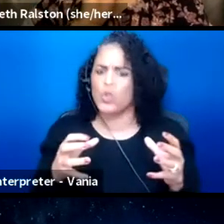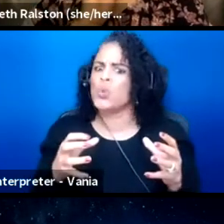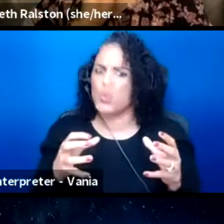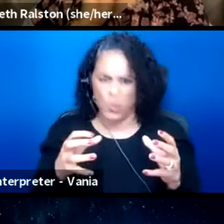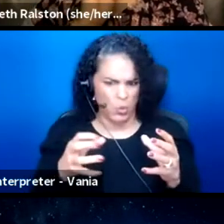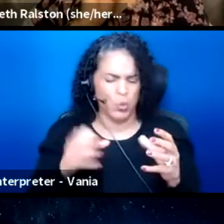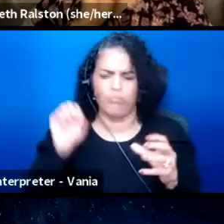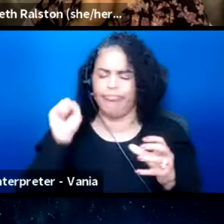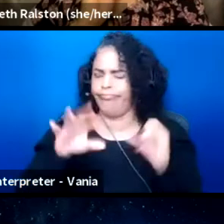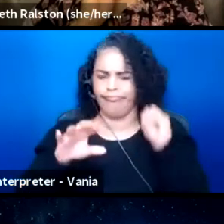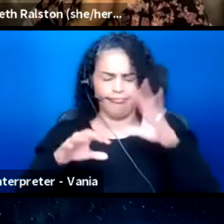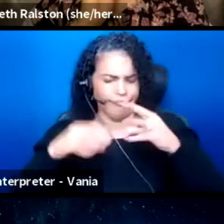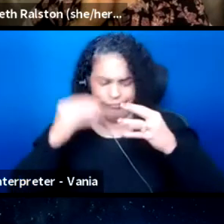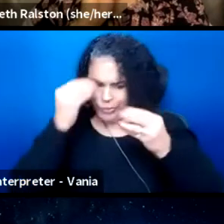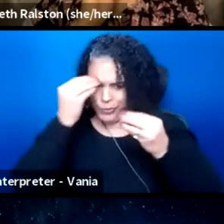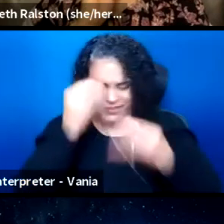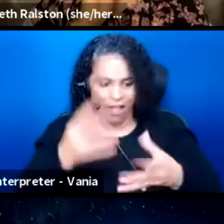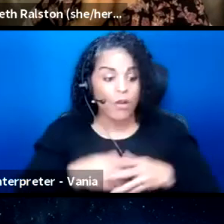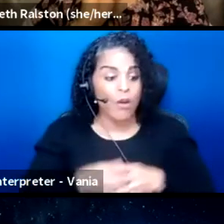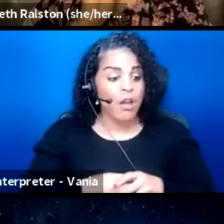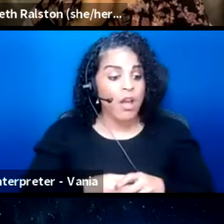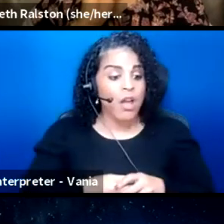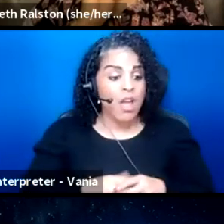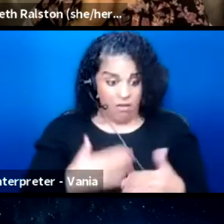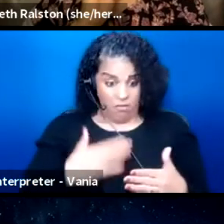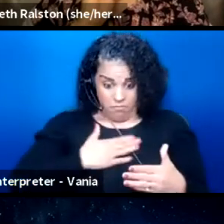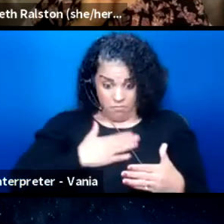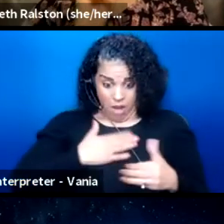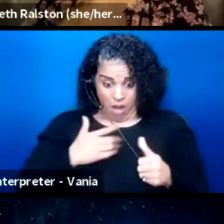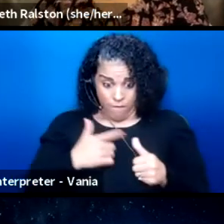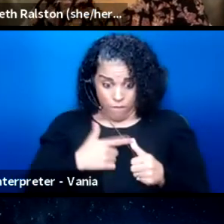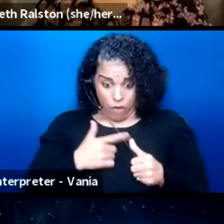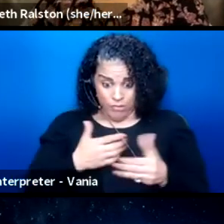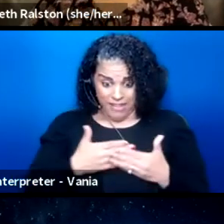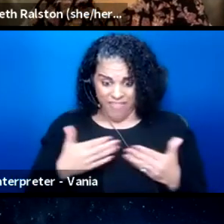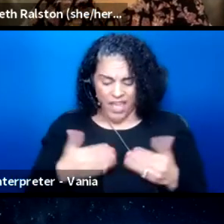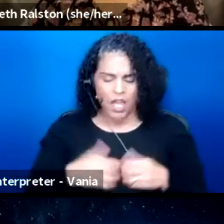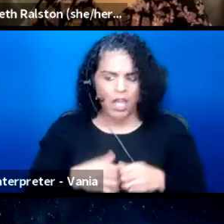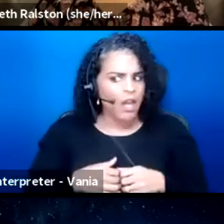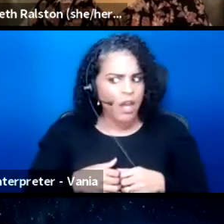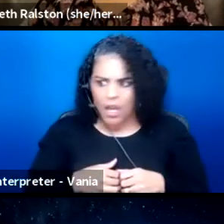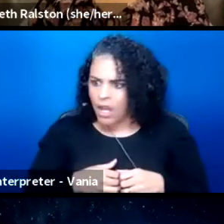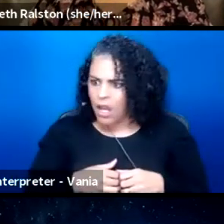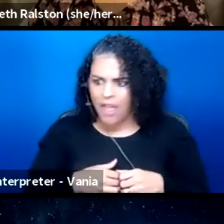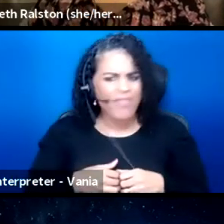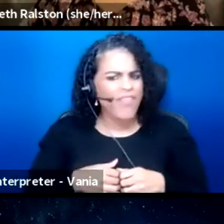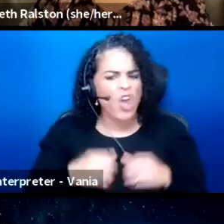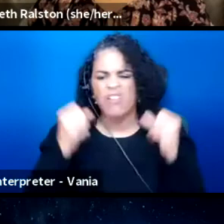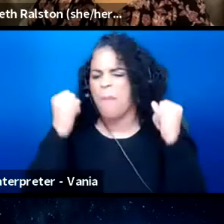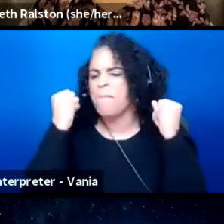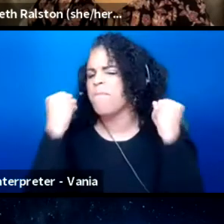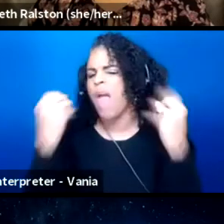So, I guess my first thing is there are so, there's a plethora of different things,